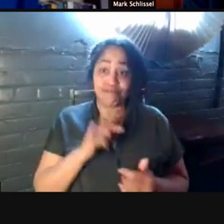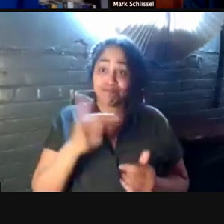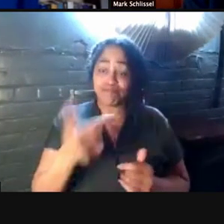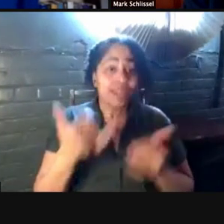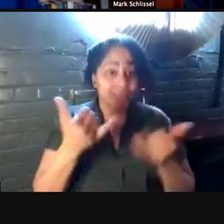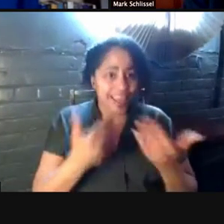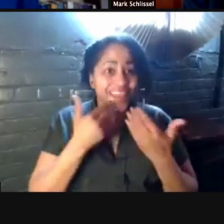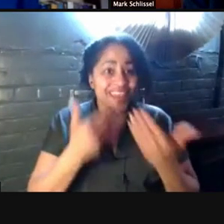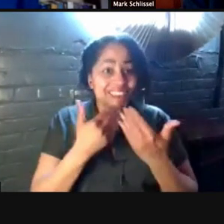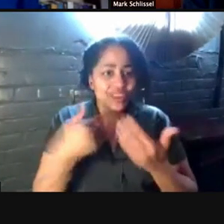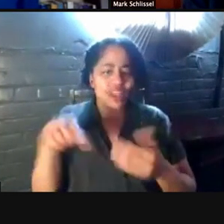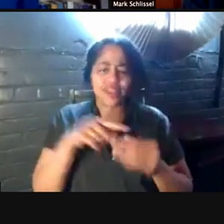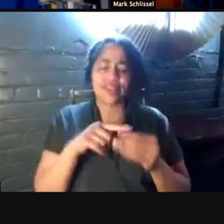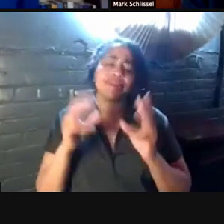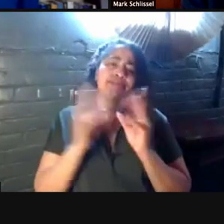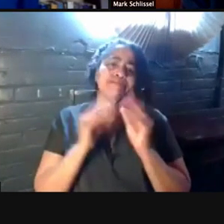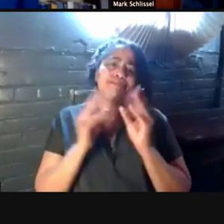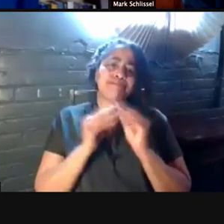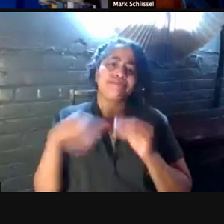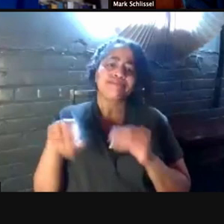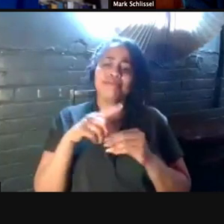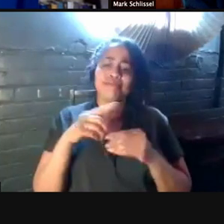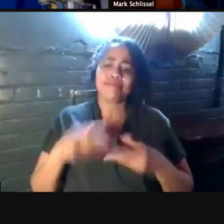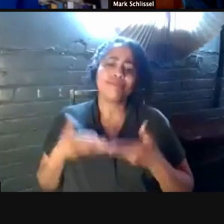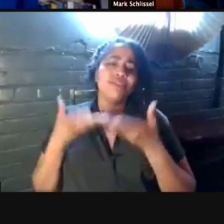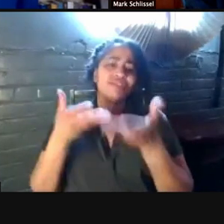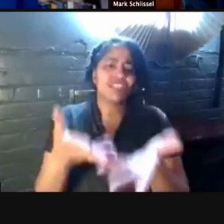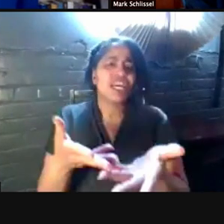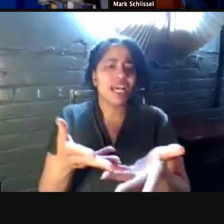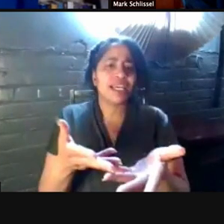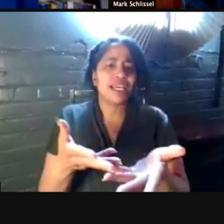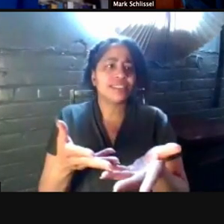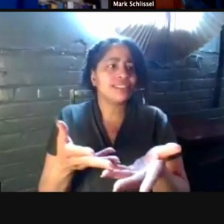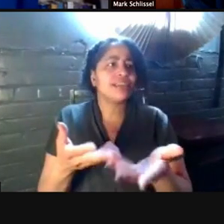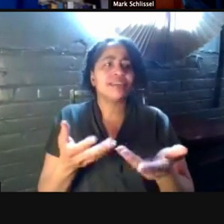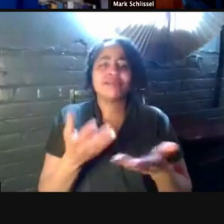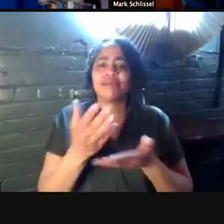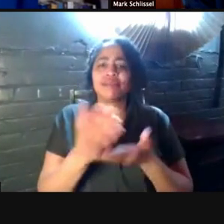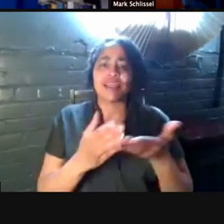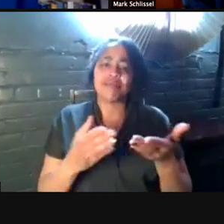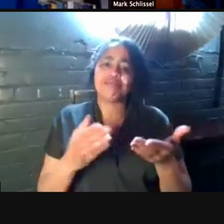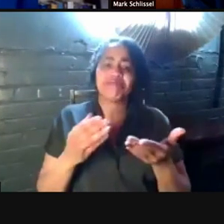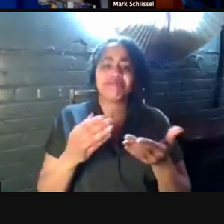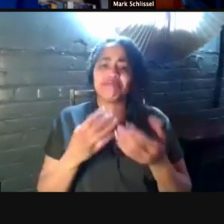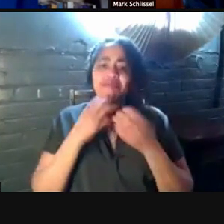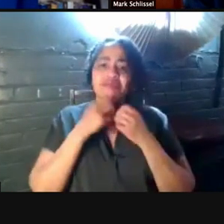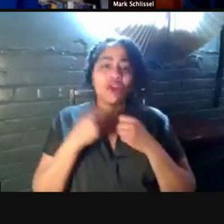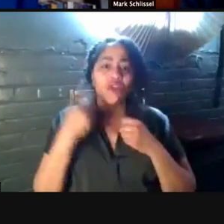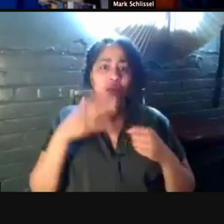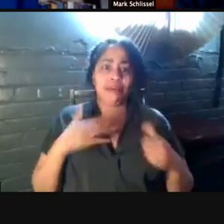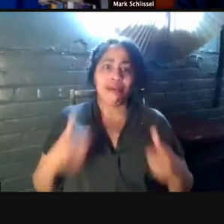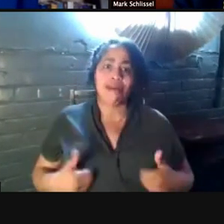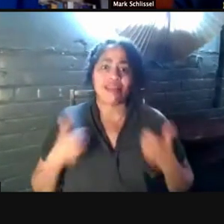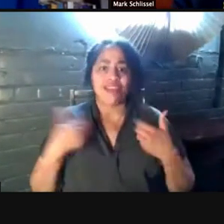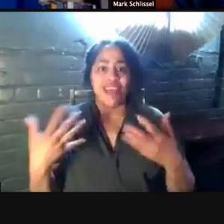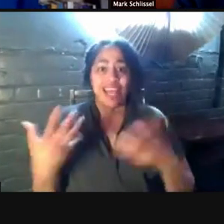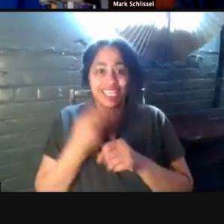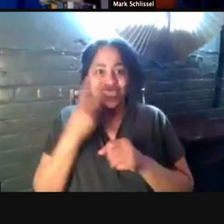You know, these town halls have provided a sort of cadence to my life and I look forward to them because I, first of all I get to see my colleagues chat a little bit